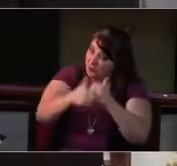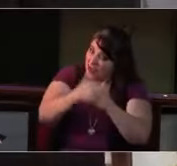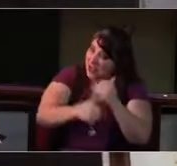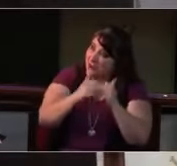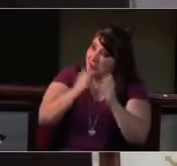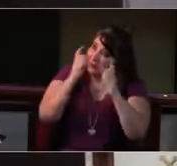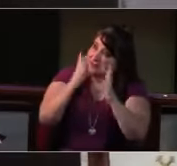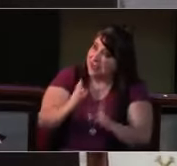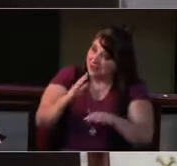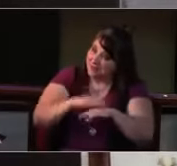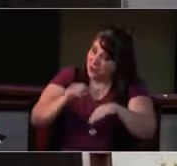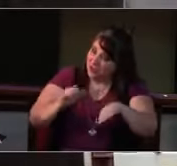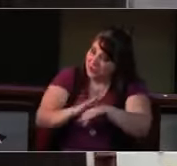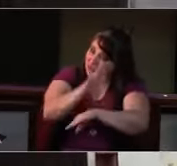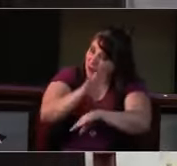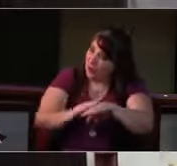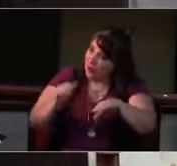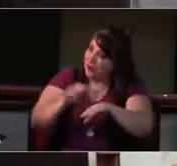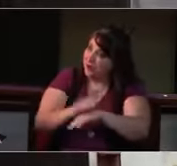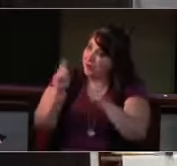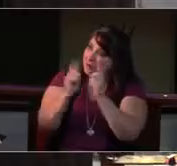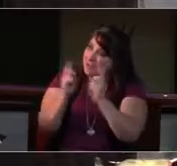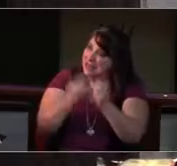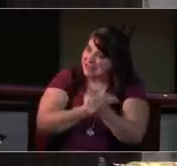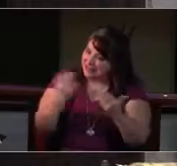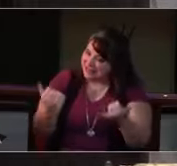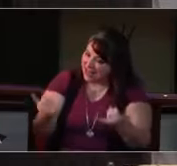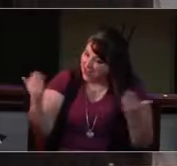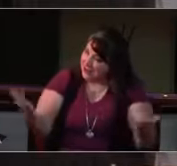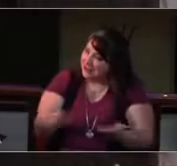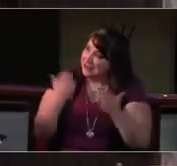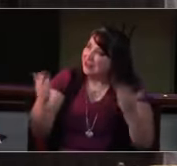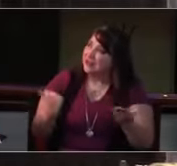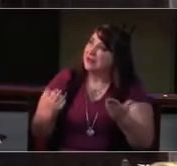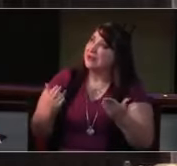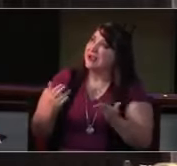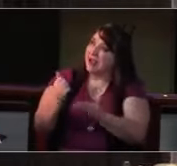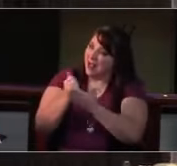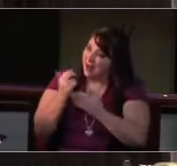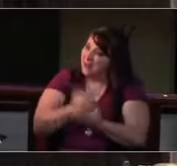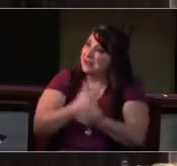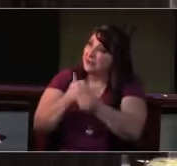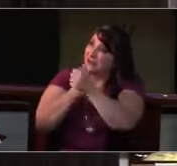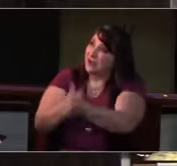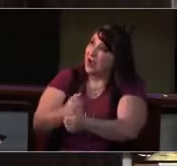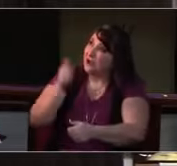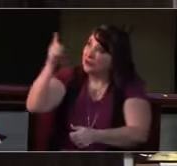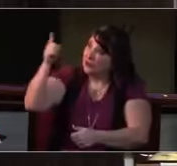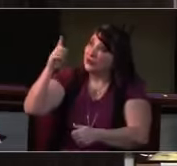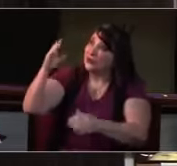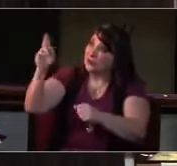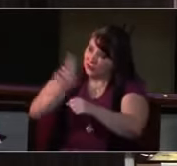teaching people to live to bless, love in word and in deed express.